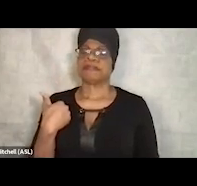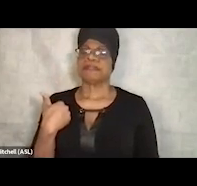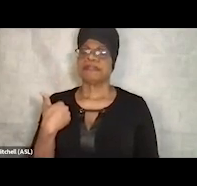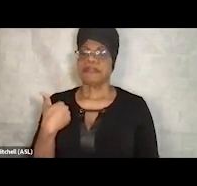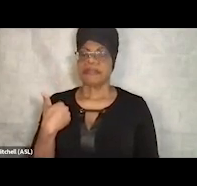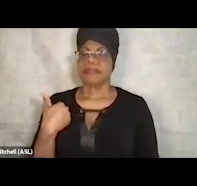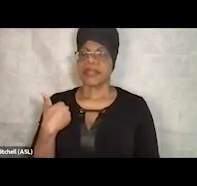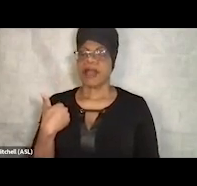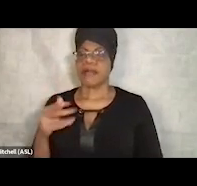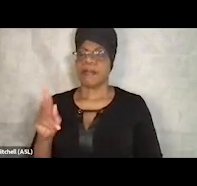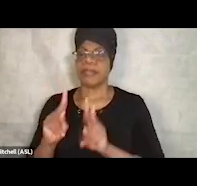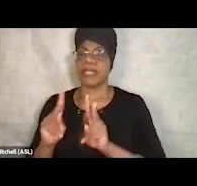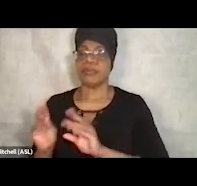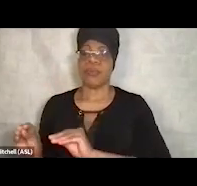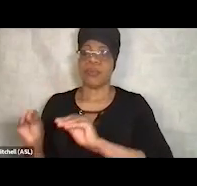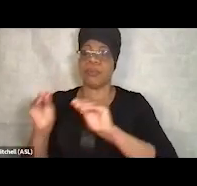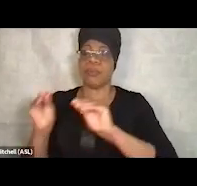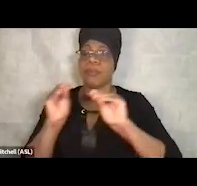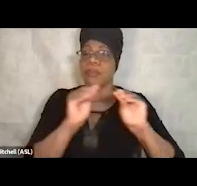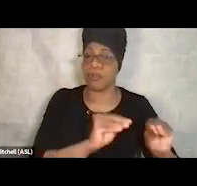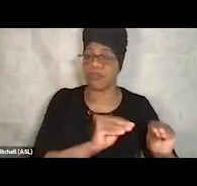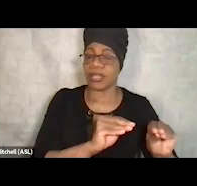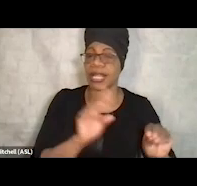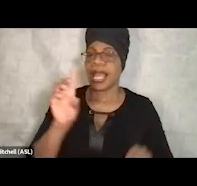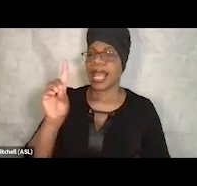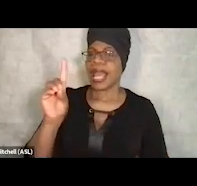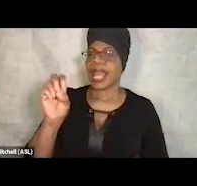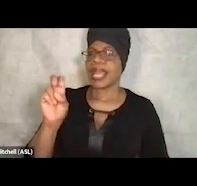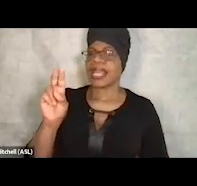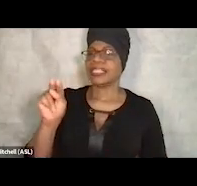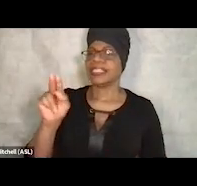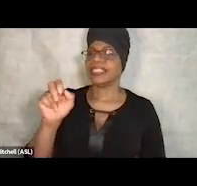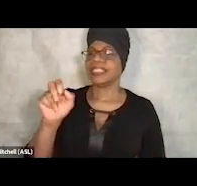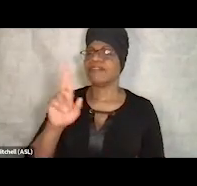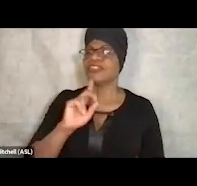you know, migrants. And Denver's been a real central repository of migrants,